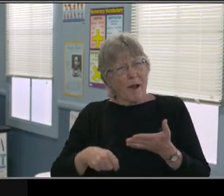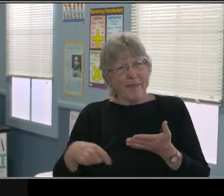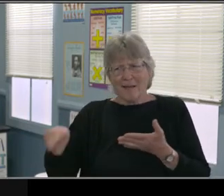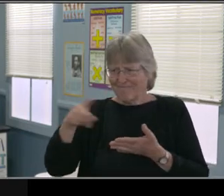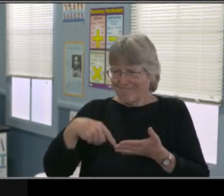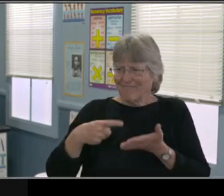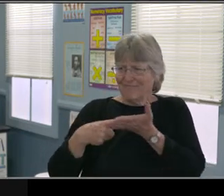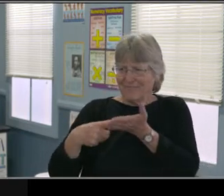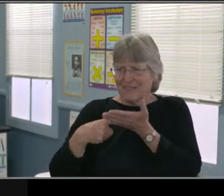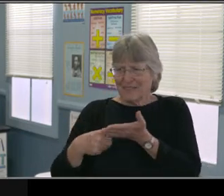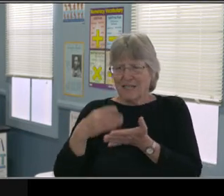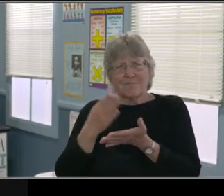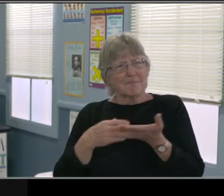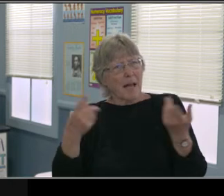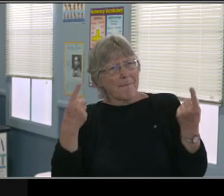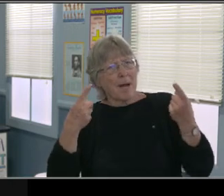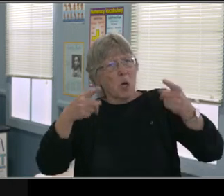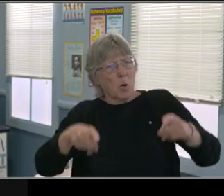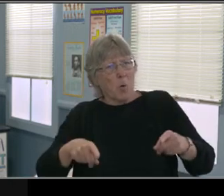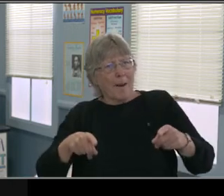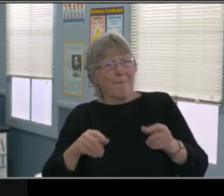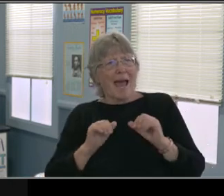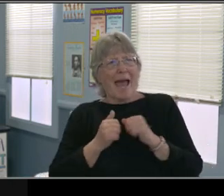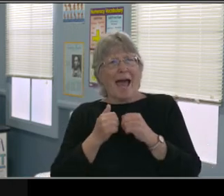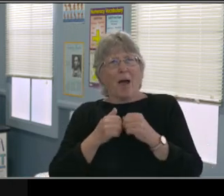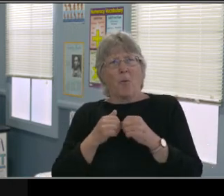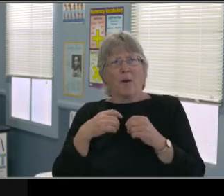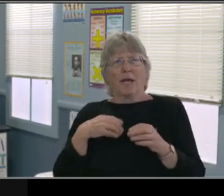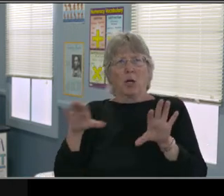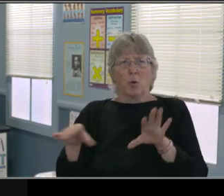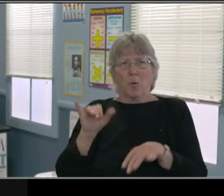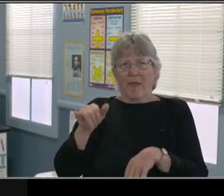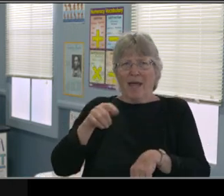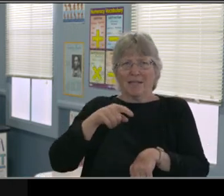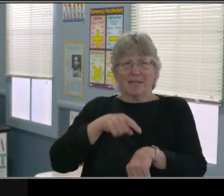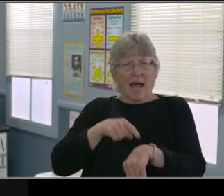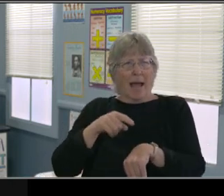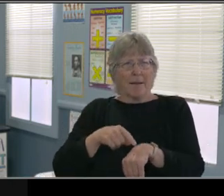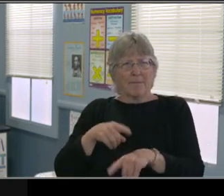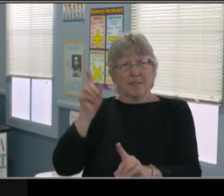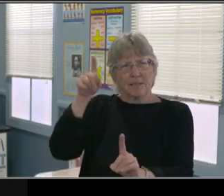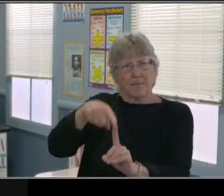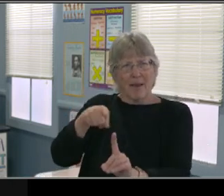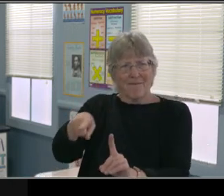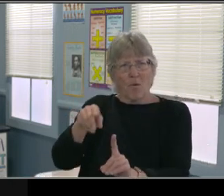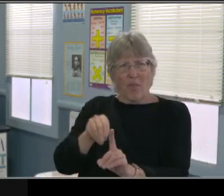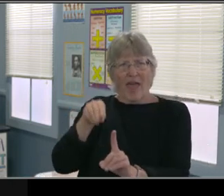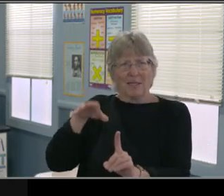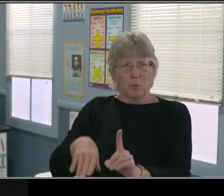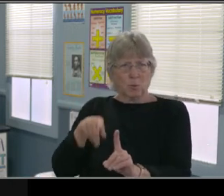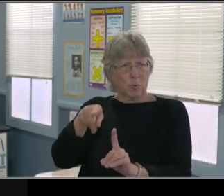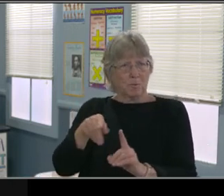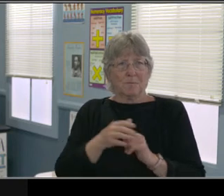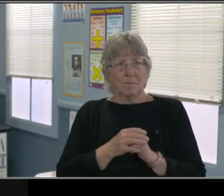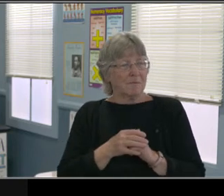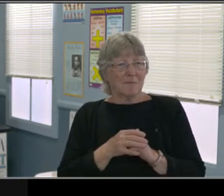my student knows that material, addition, subtraction algebra, then let's have him do five quality problems